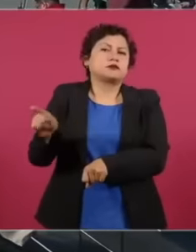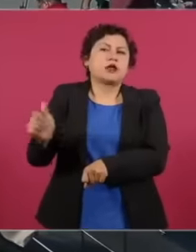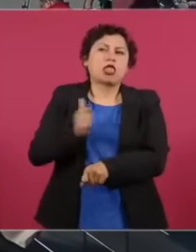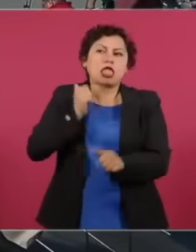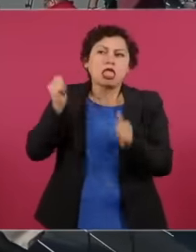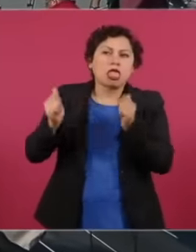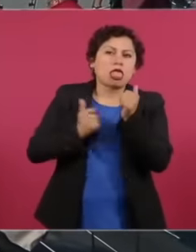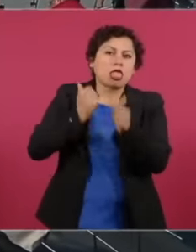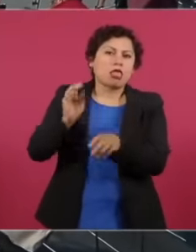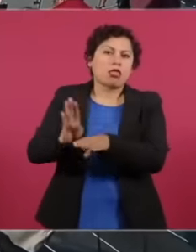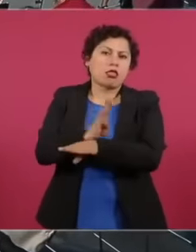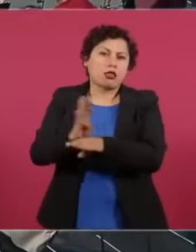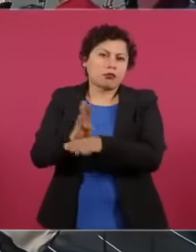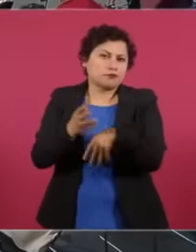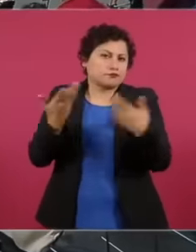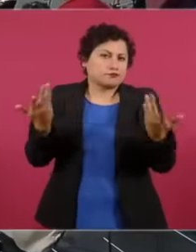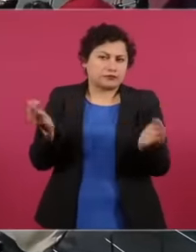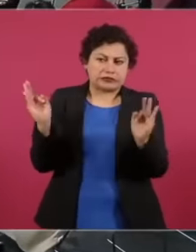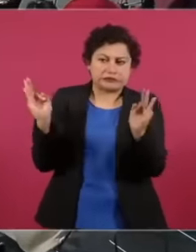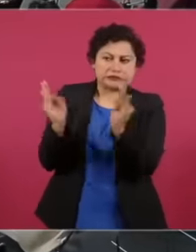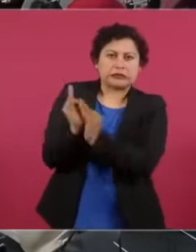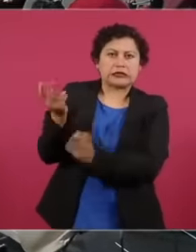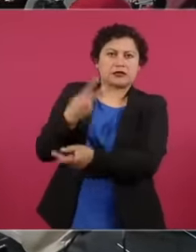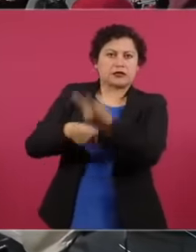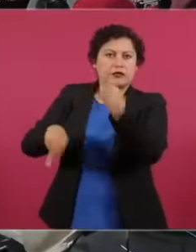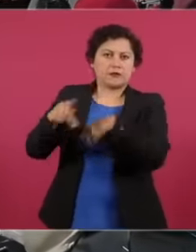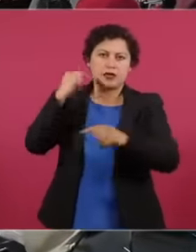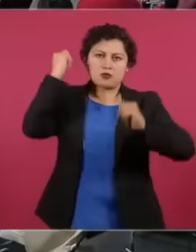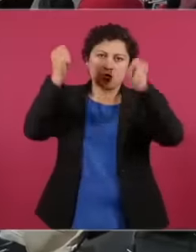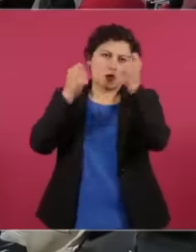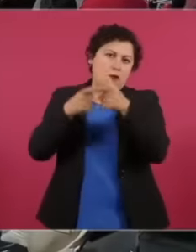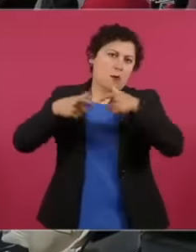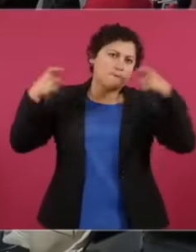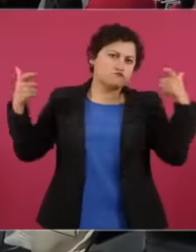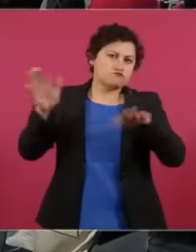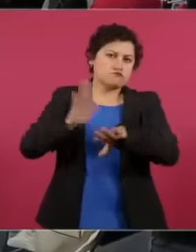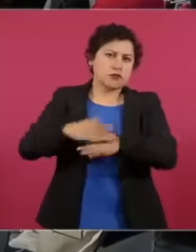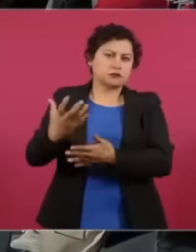many benefits in this sense as well. Well, it is important to mention, for example, in